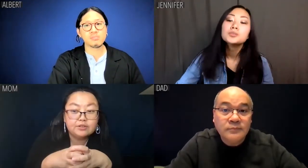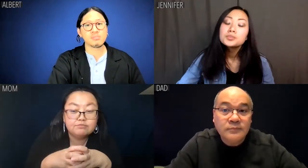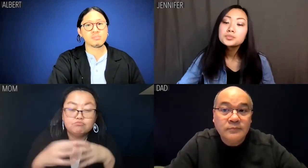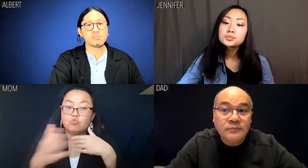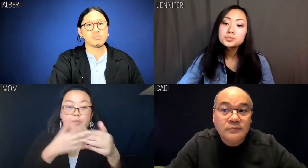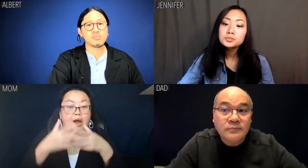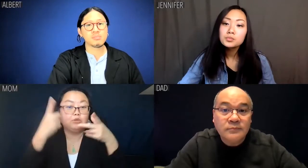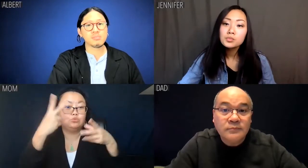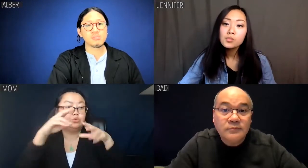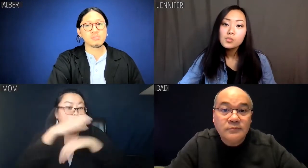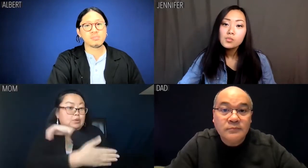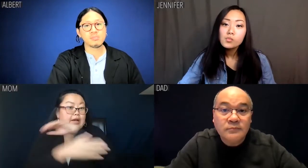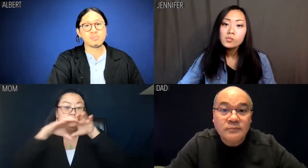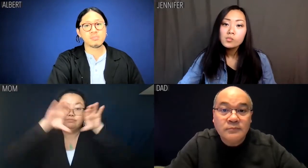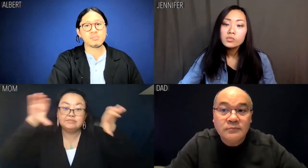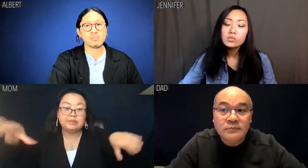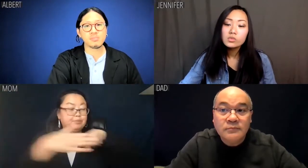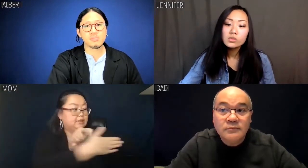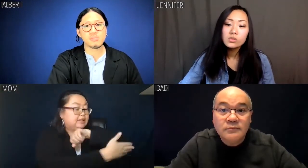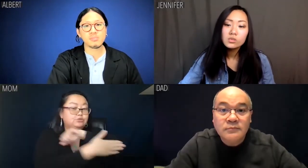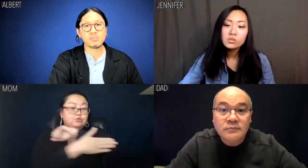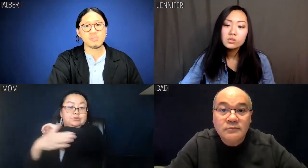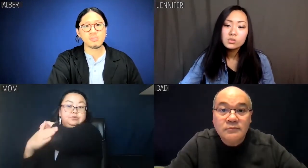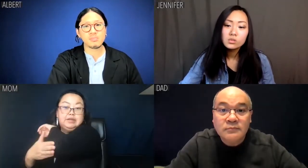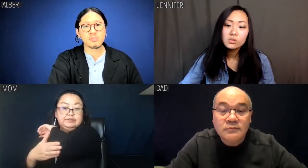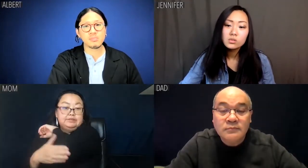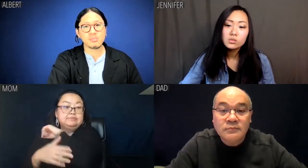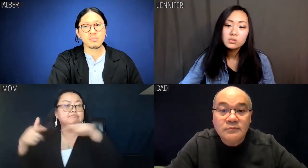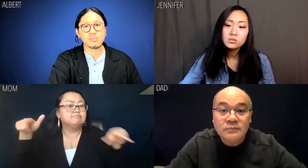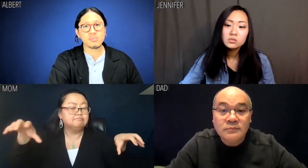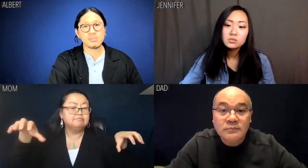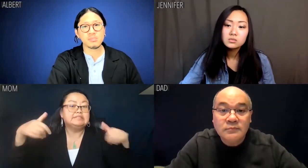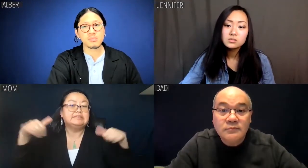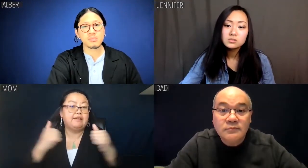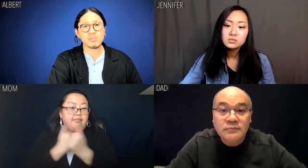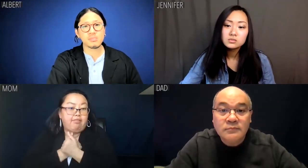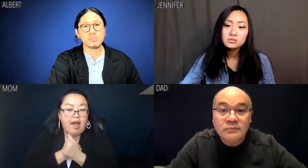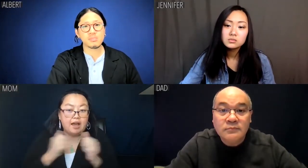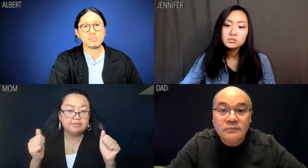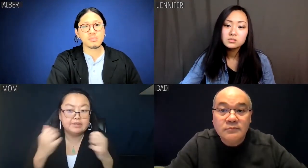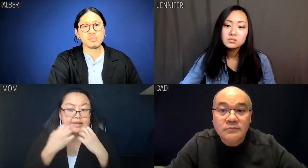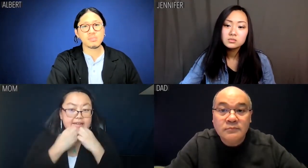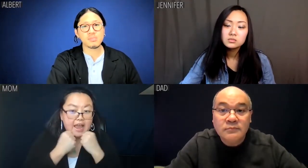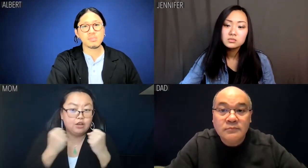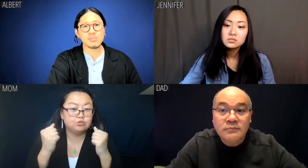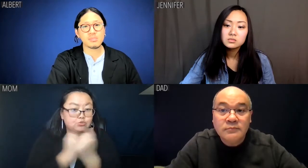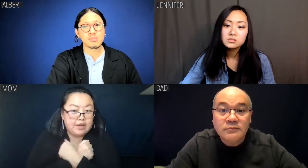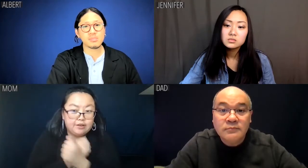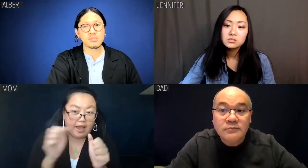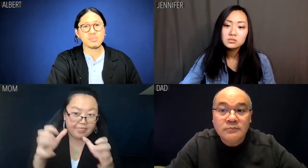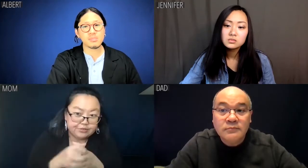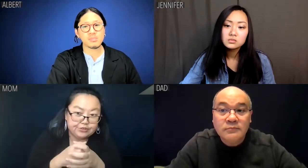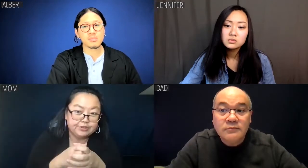tight enough to be separated by continents and not lose sight of our love.